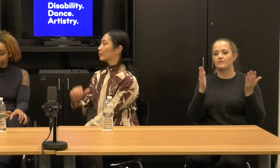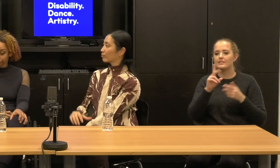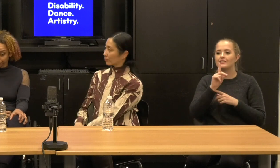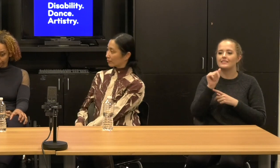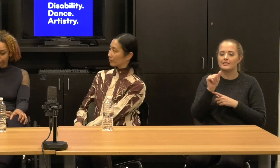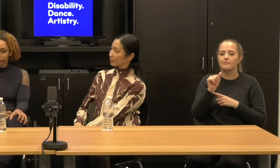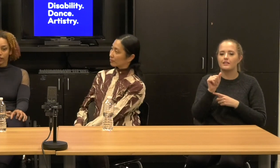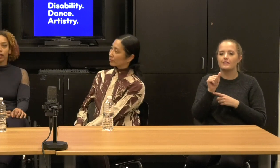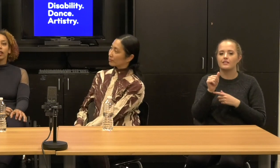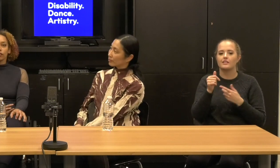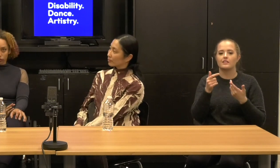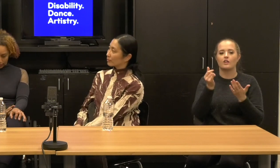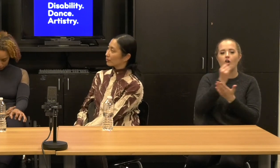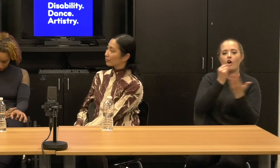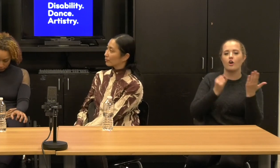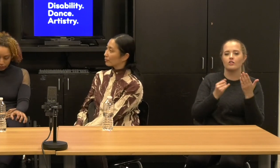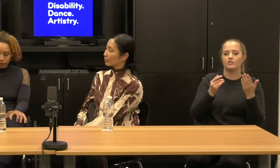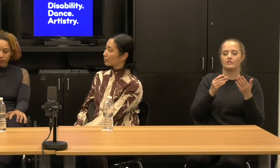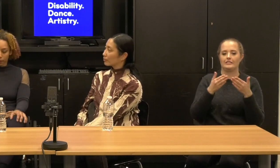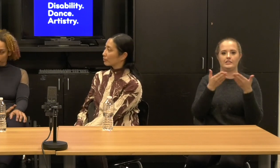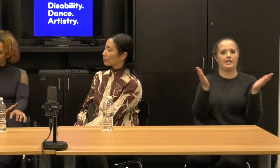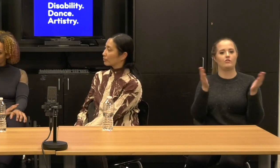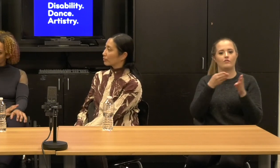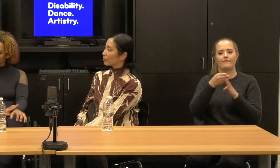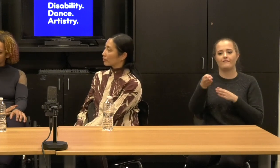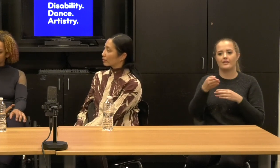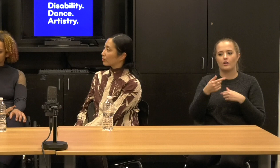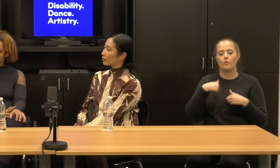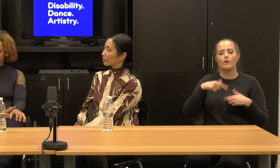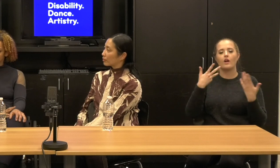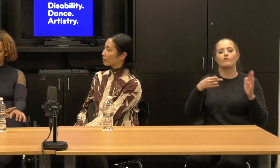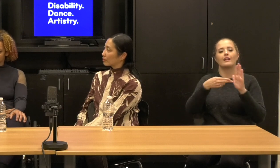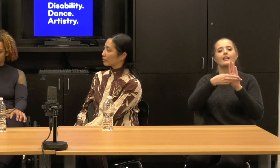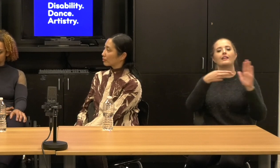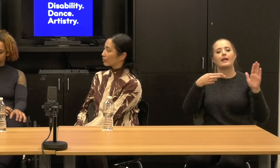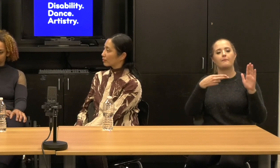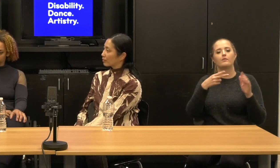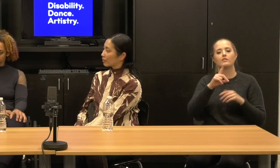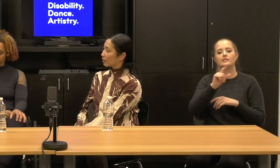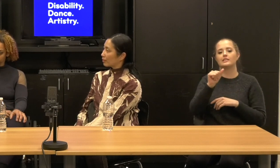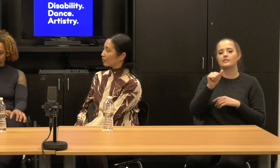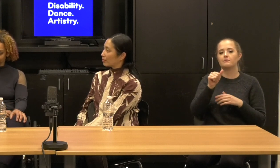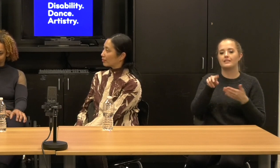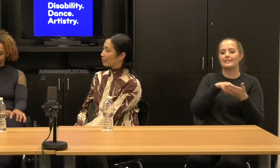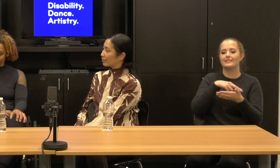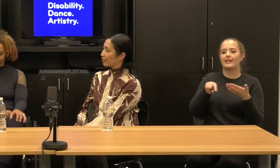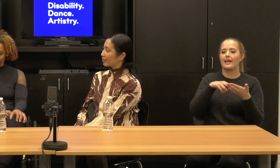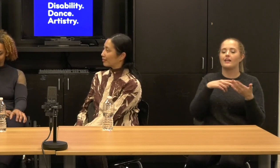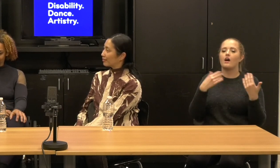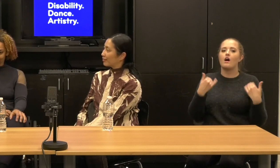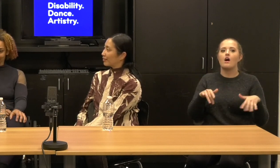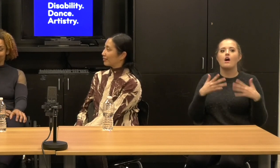we named this, you know, the, the way that disability dance is celebrated as like over this so incredible, incredible.